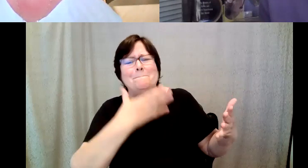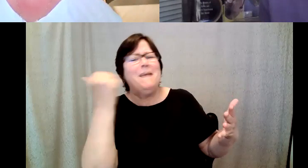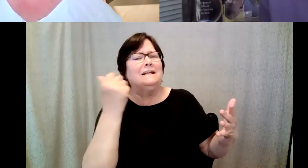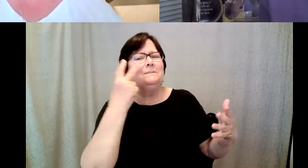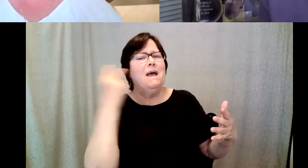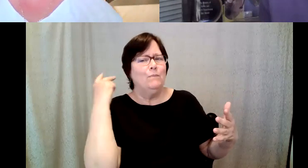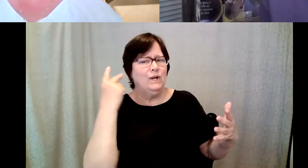D. Major Cohen: I.